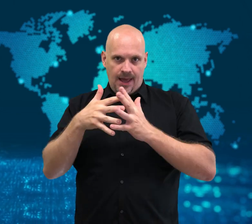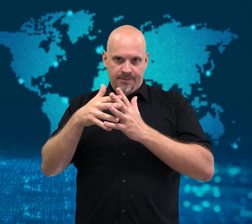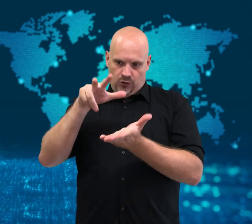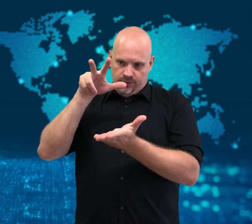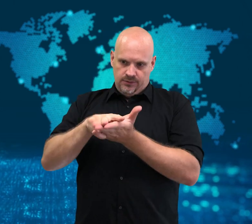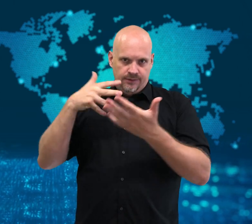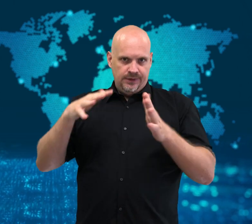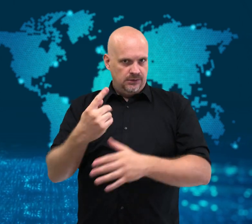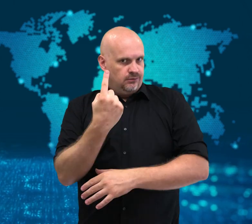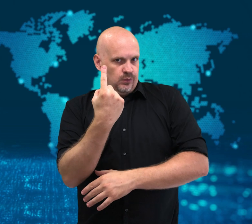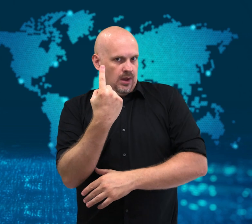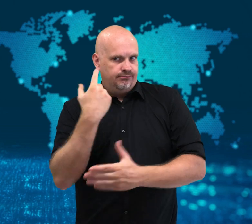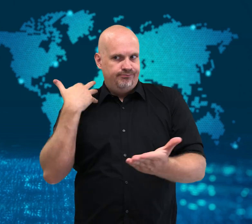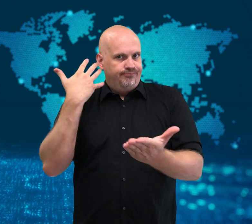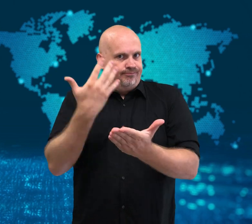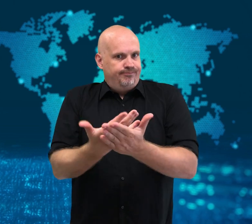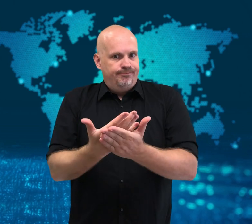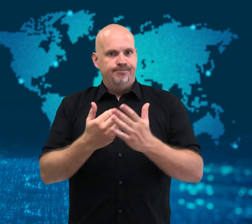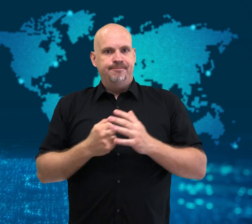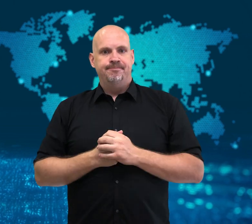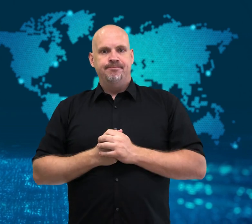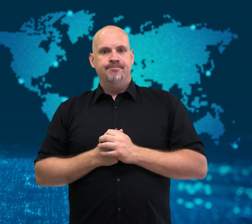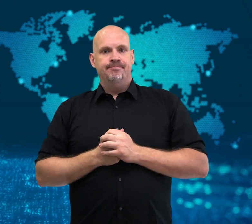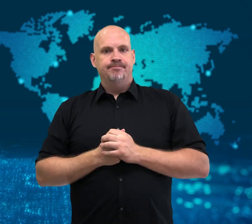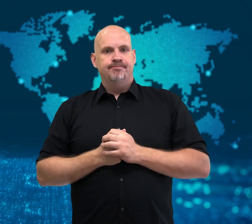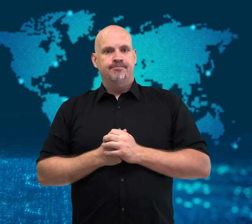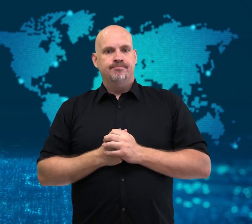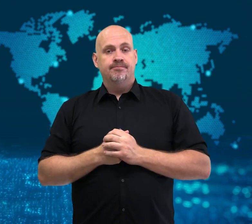the cause of Alzheimers.